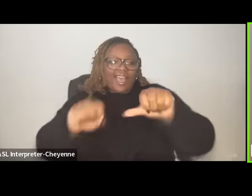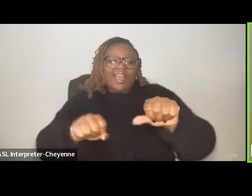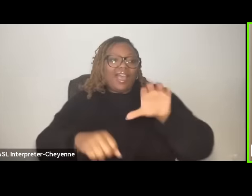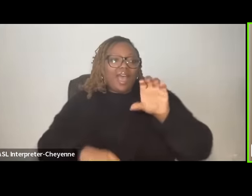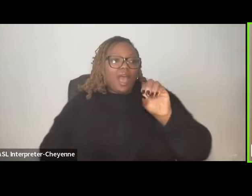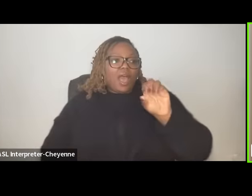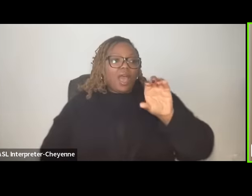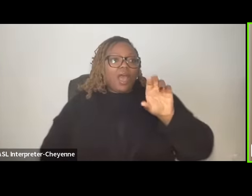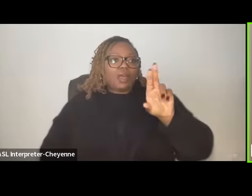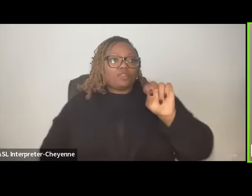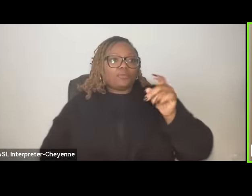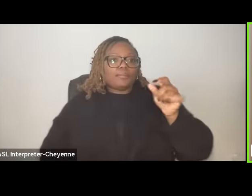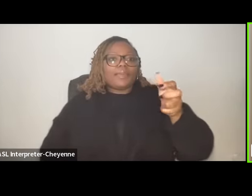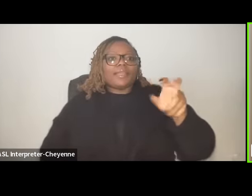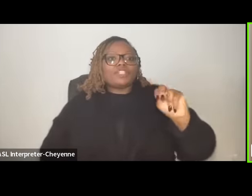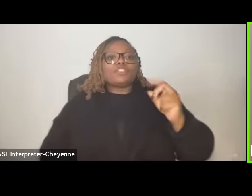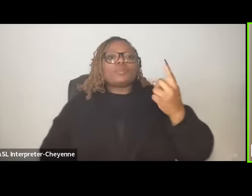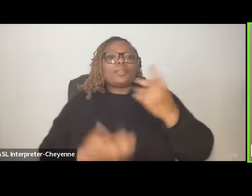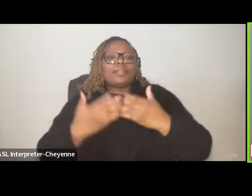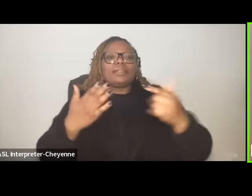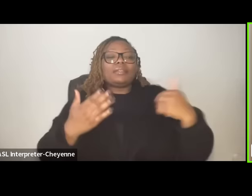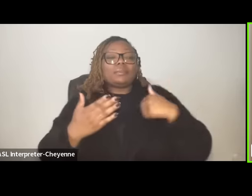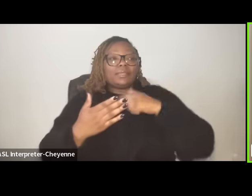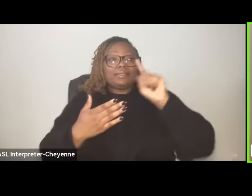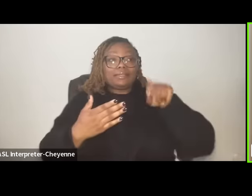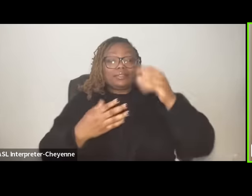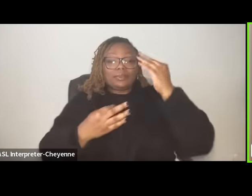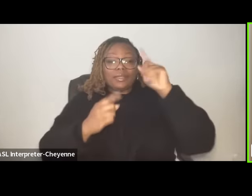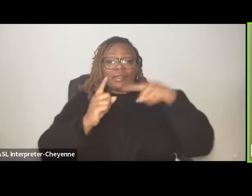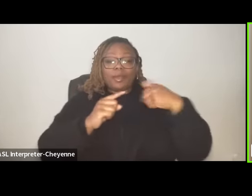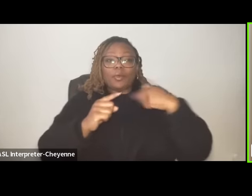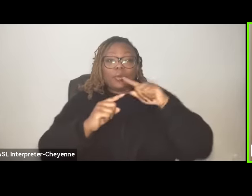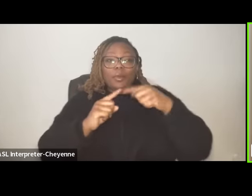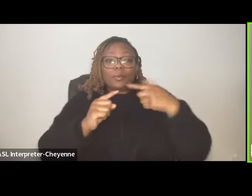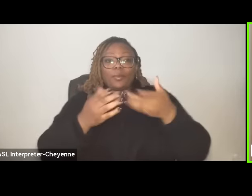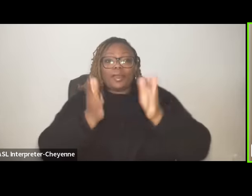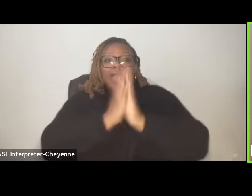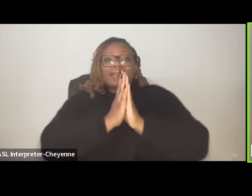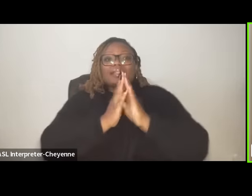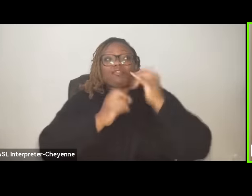one of the things that we have to keep in mind when we're asking for international intervention